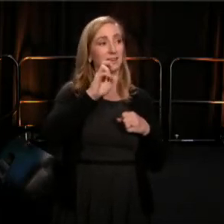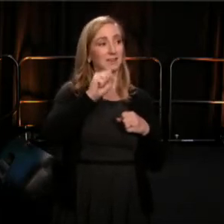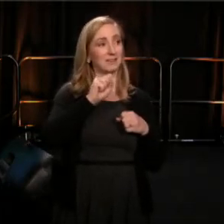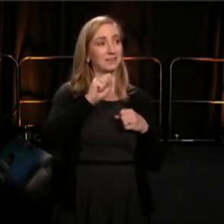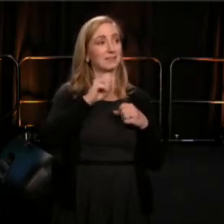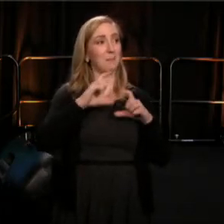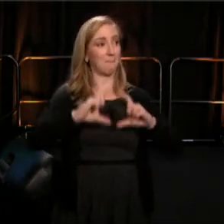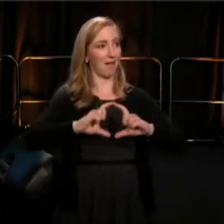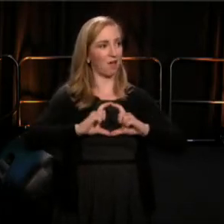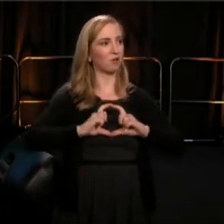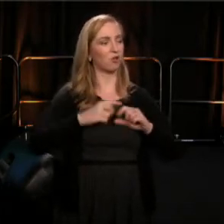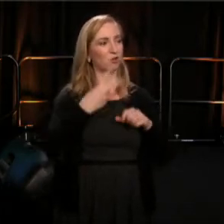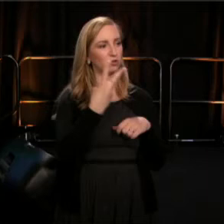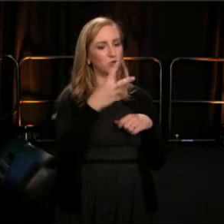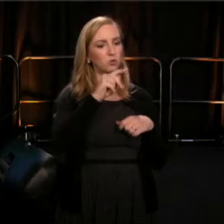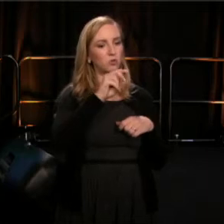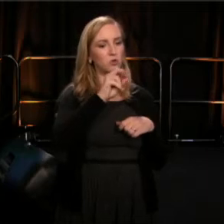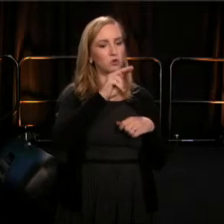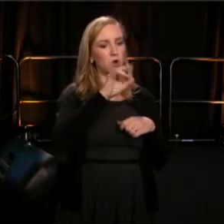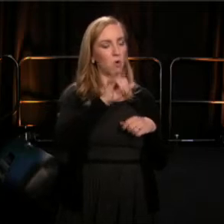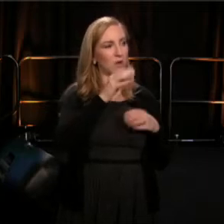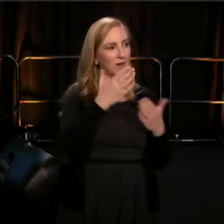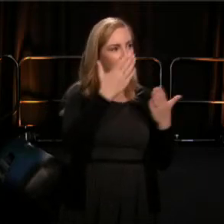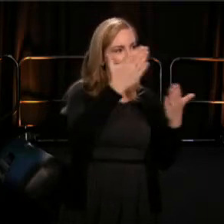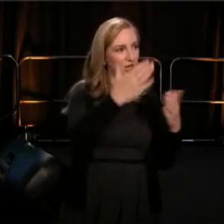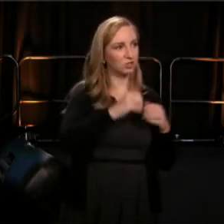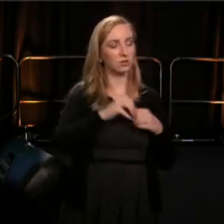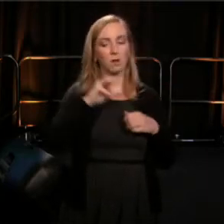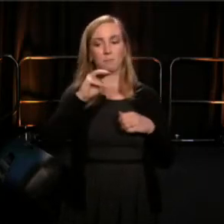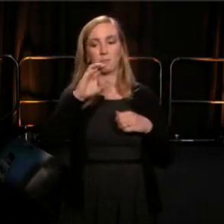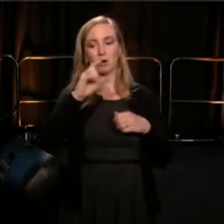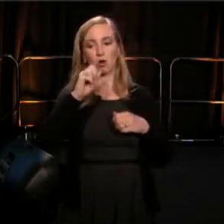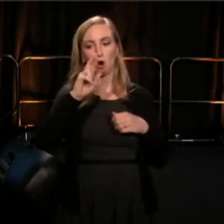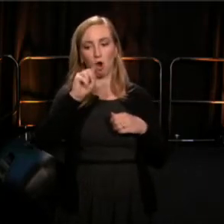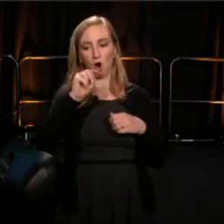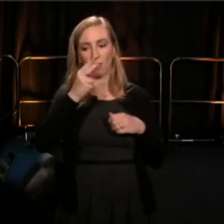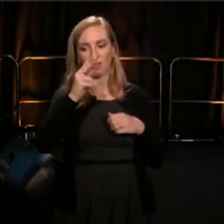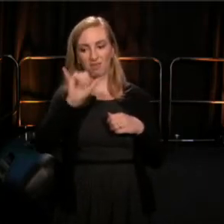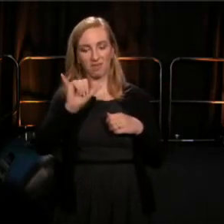two OBI awards, a MacArthur Fellowship, and was runner up for the Pulitzer Prize.